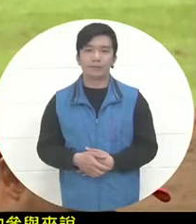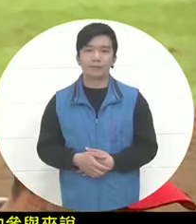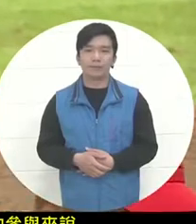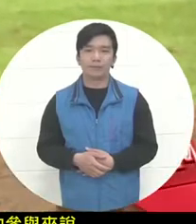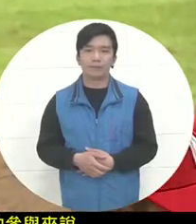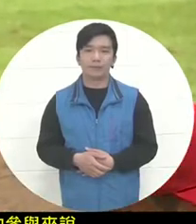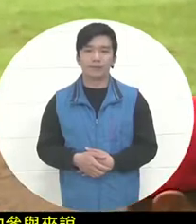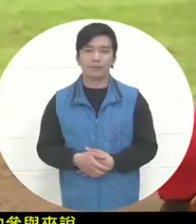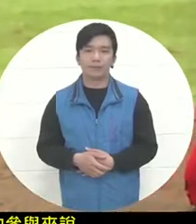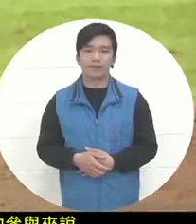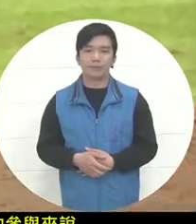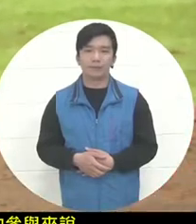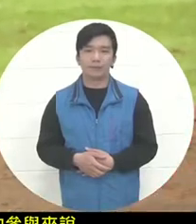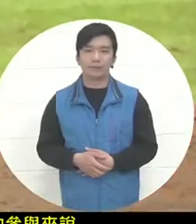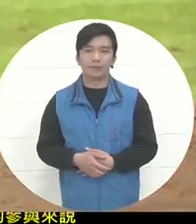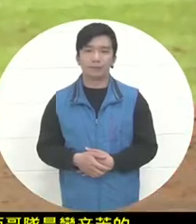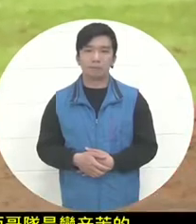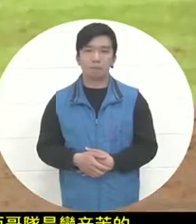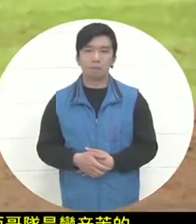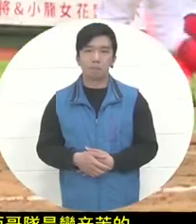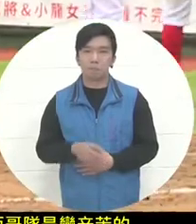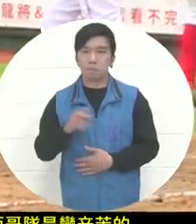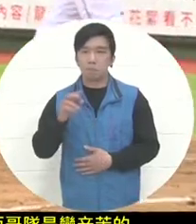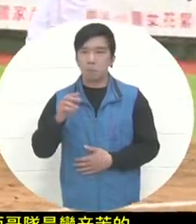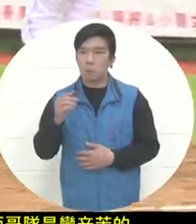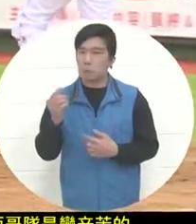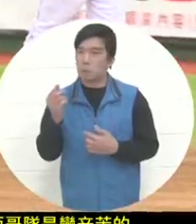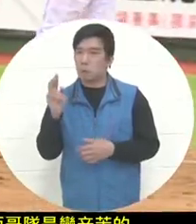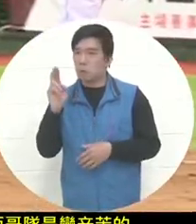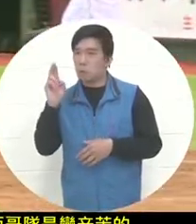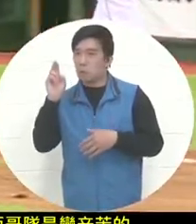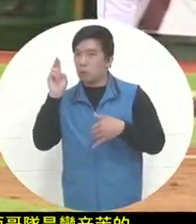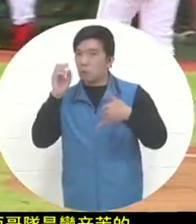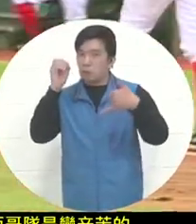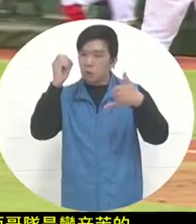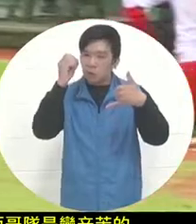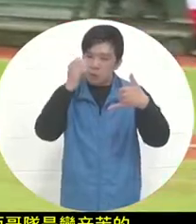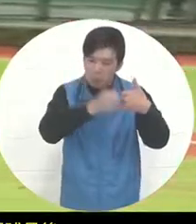The last place where the ball seemed to be hit was in the calf , near the tibia